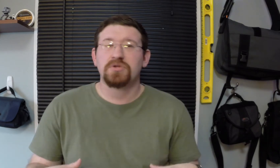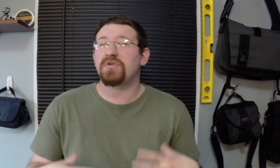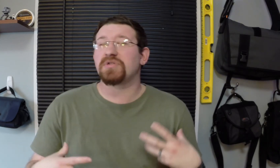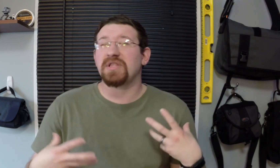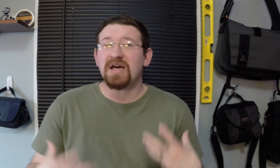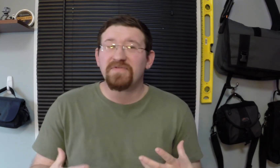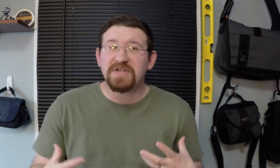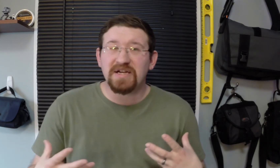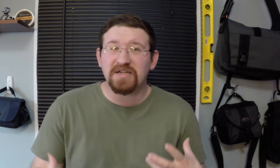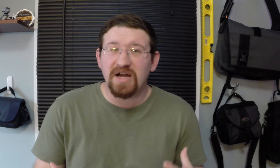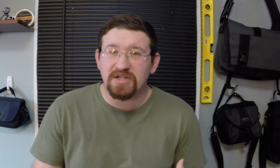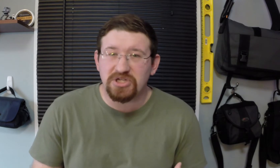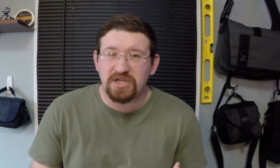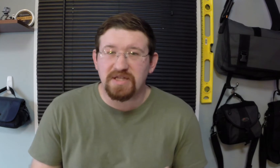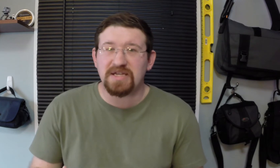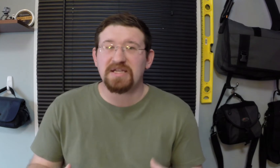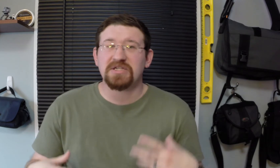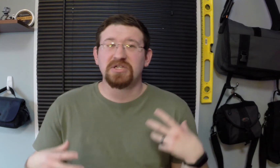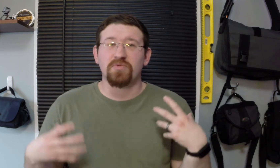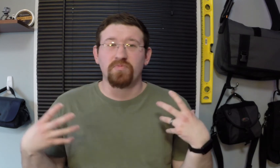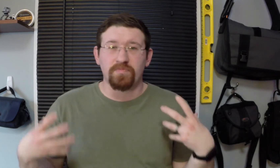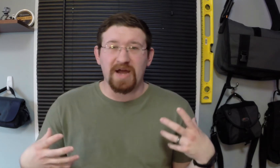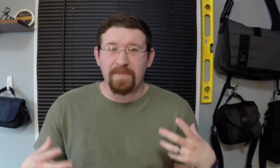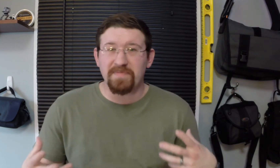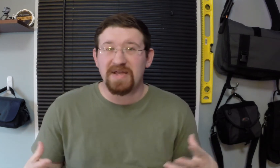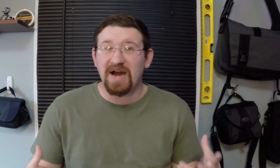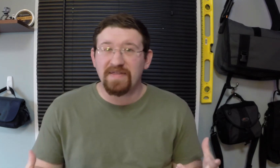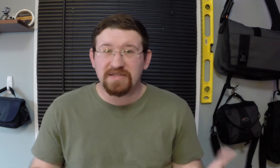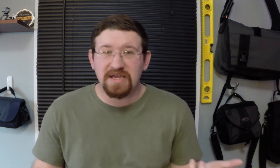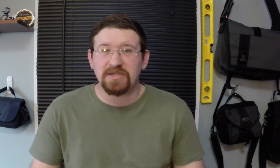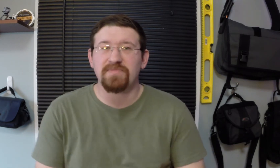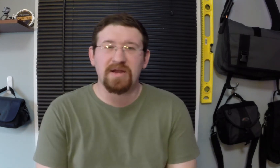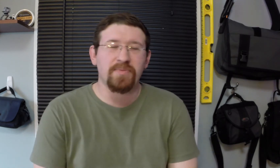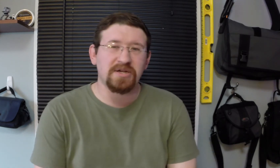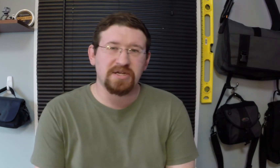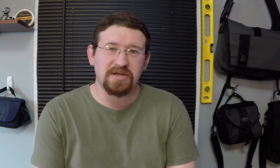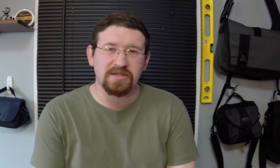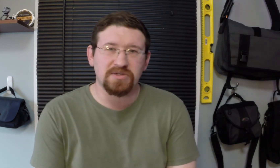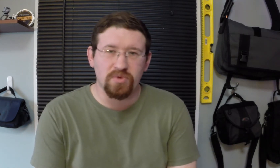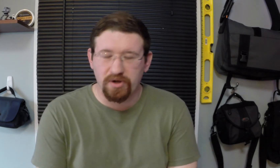so there's a lot of technology that needs to happen behind the scenes to make a project like this work.